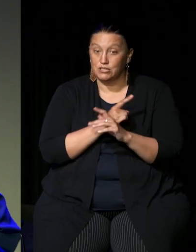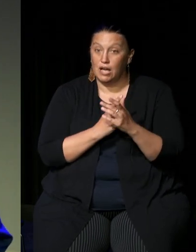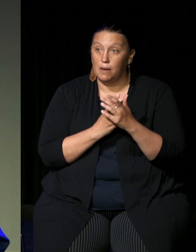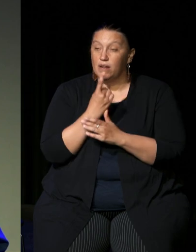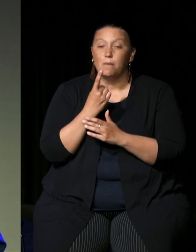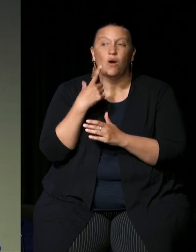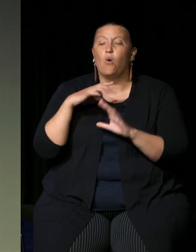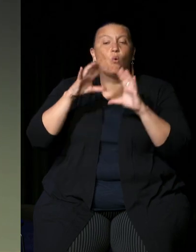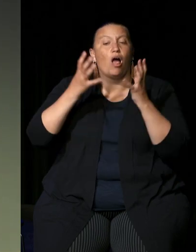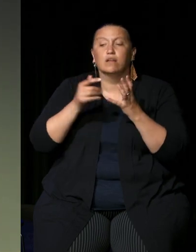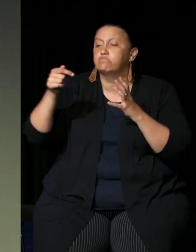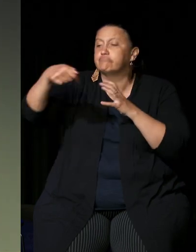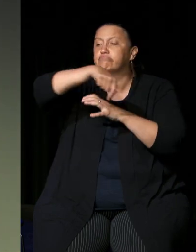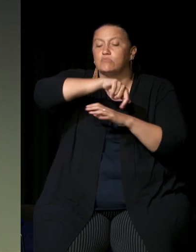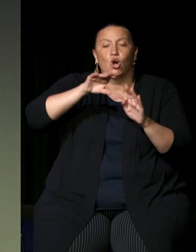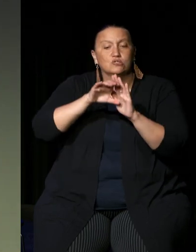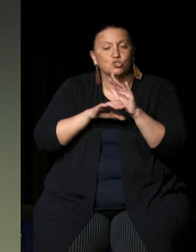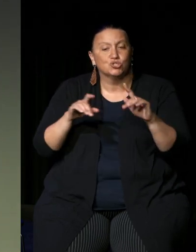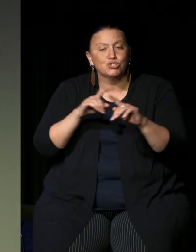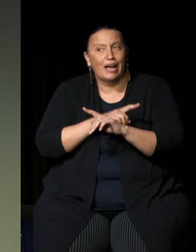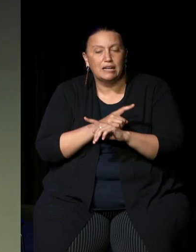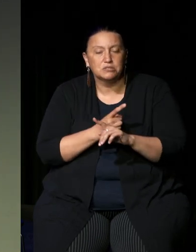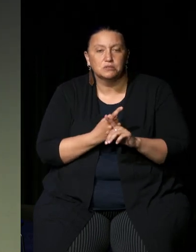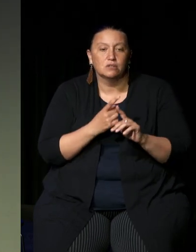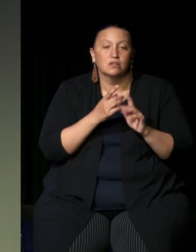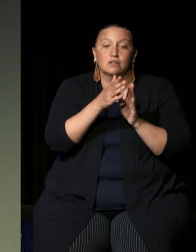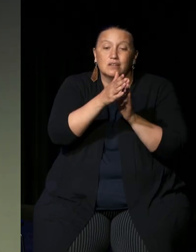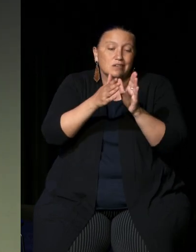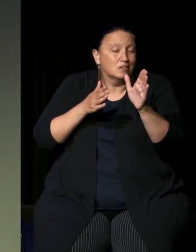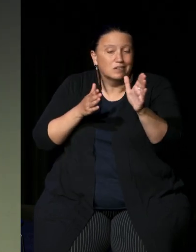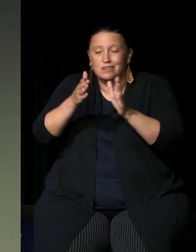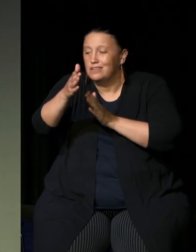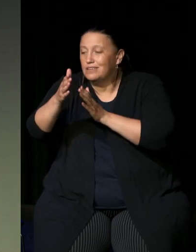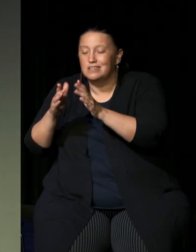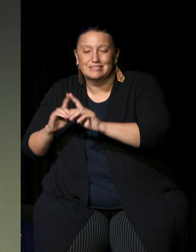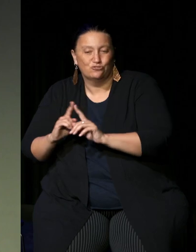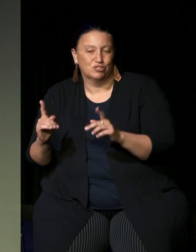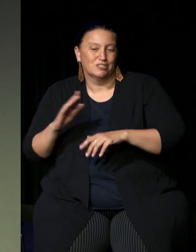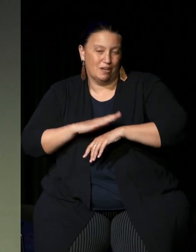parts of the world at different times and in Australia there's been constitutional changes